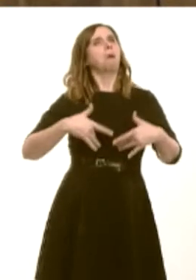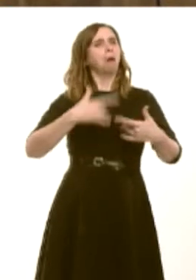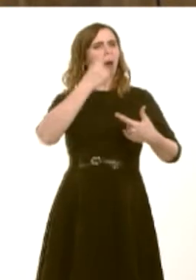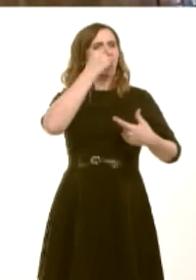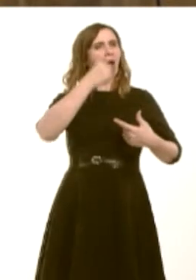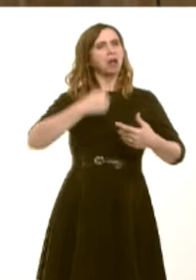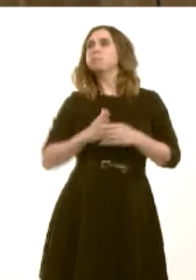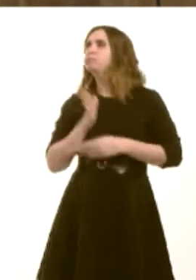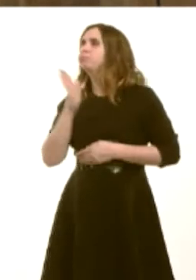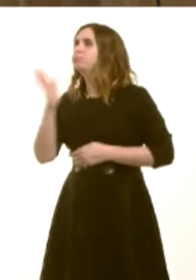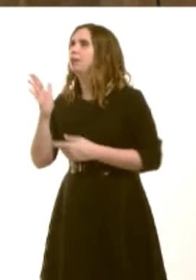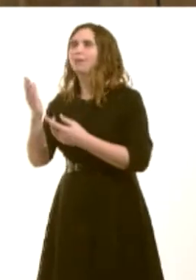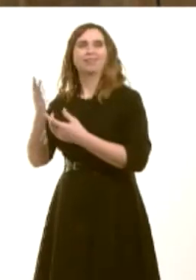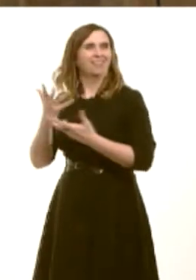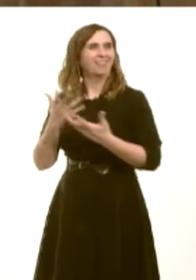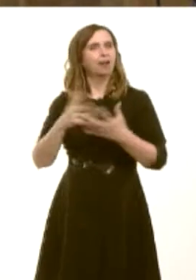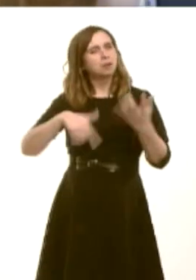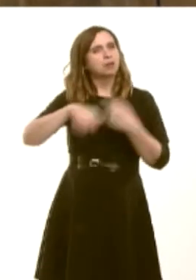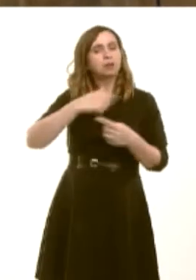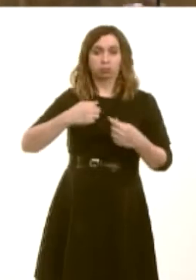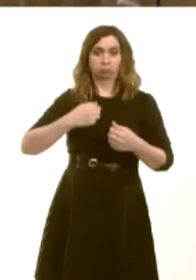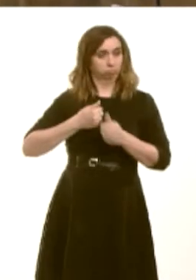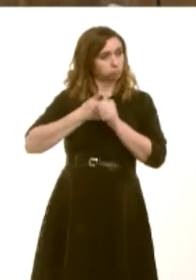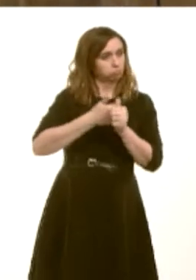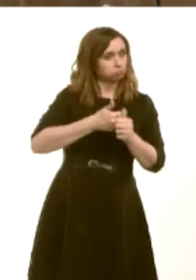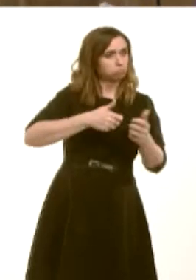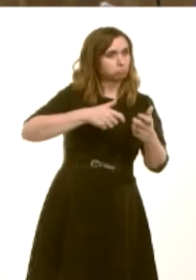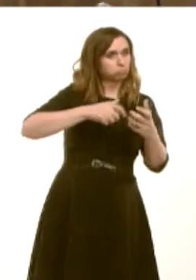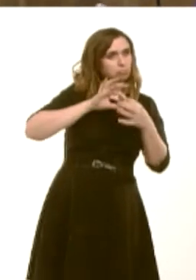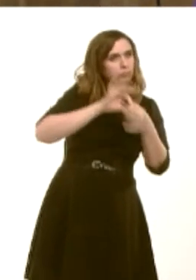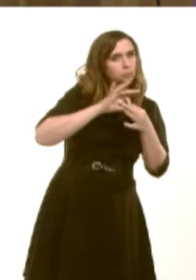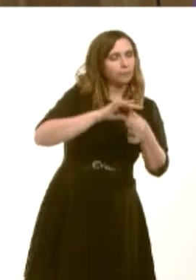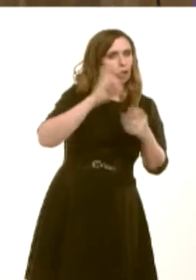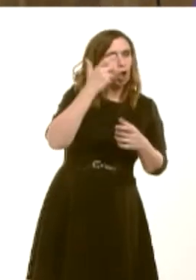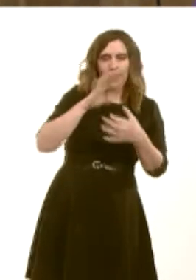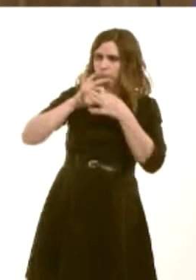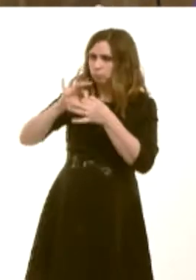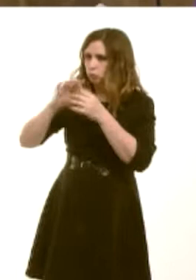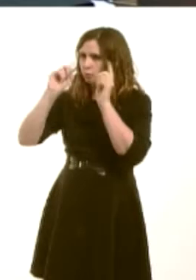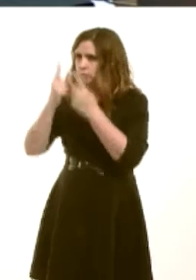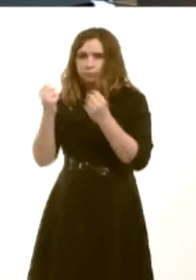weithio gydaír colegau, a hefyd gydaír prifysgolion, er mwyn sicrhau bod y broses yna yn parhau